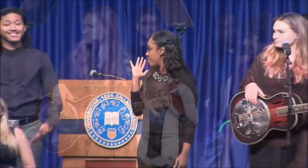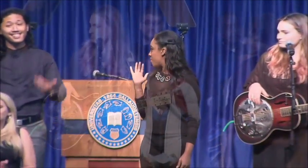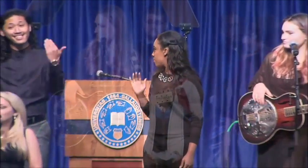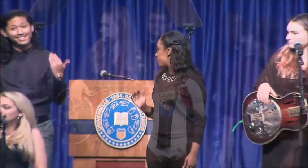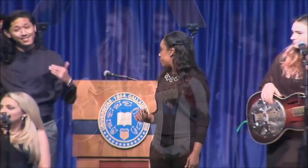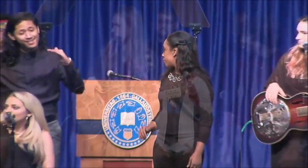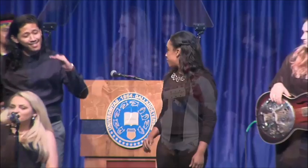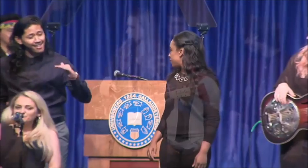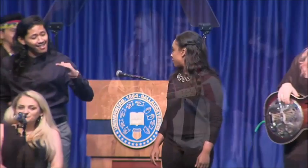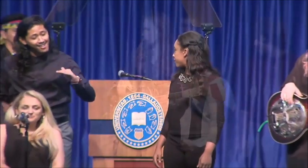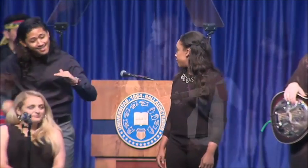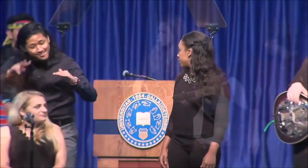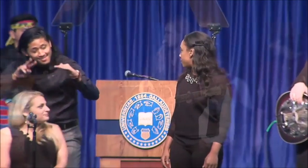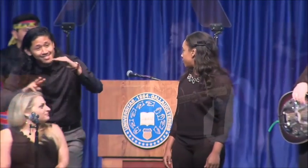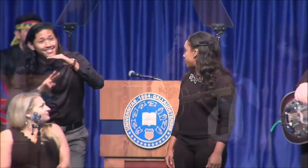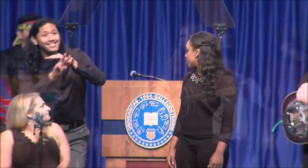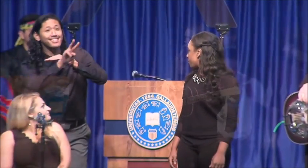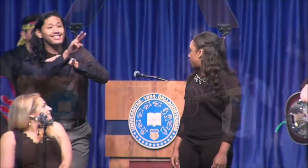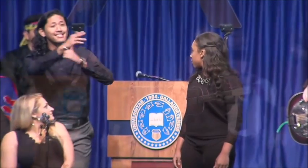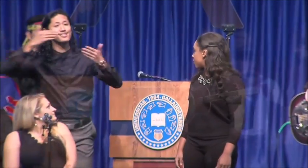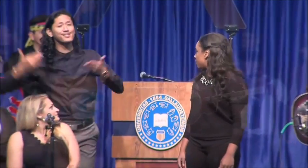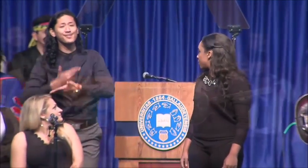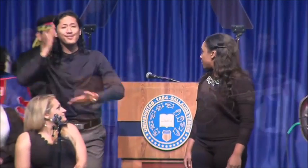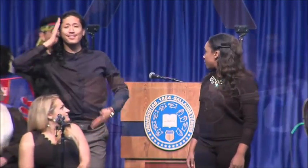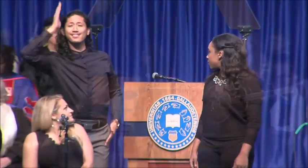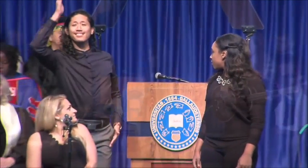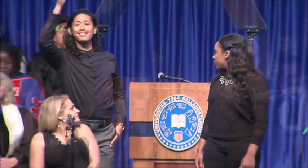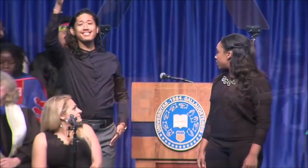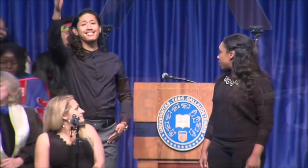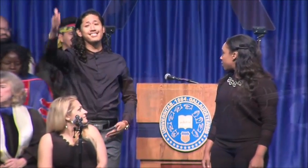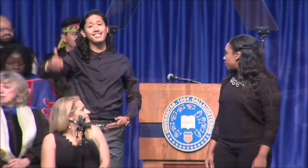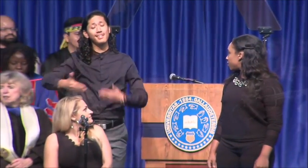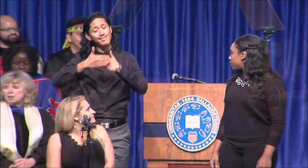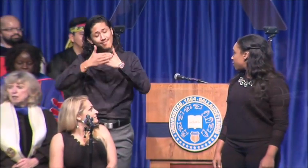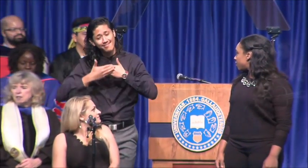As the child leads the way to a dream, a belief